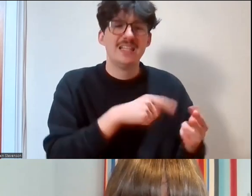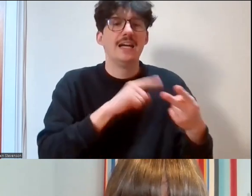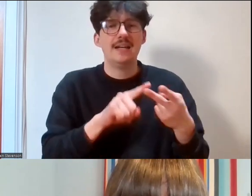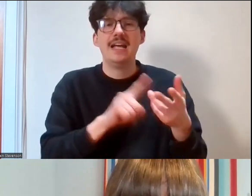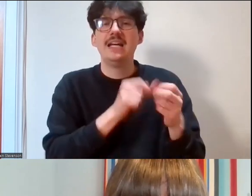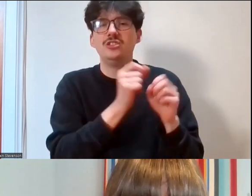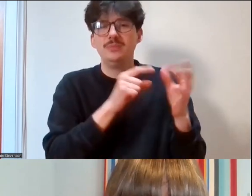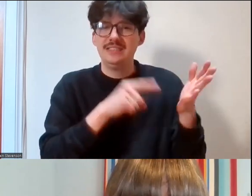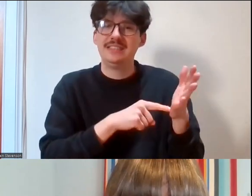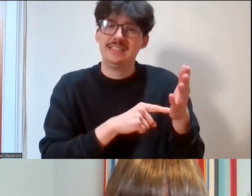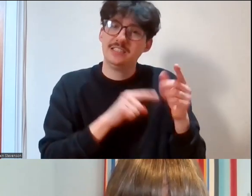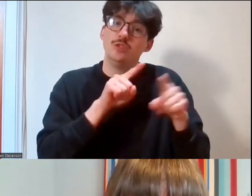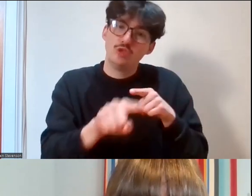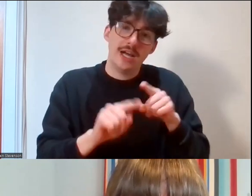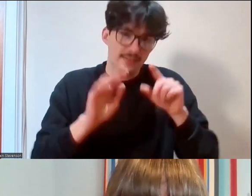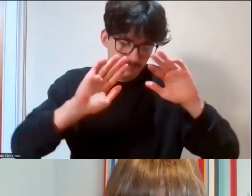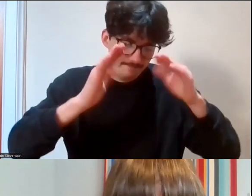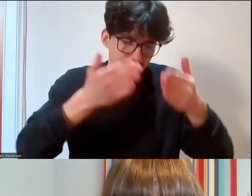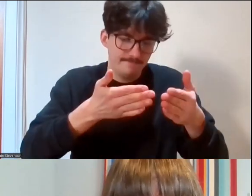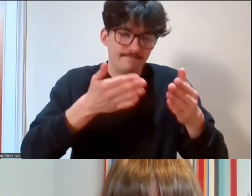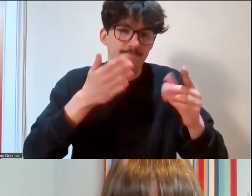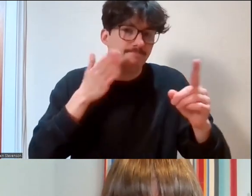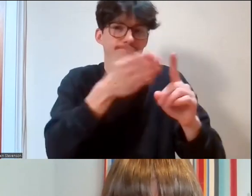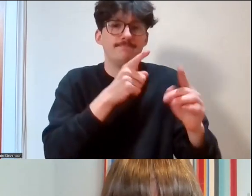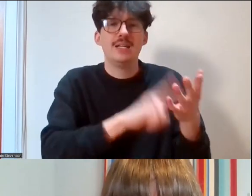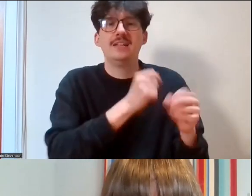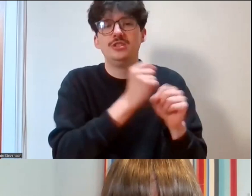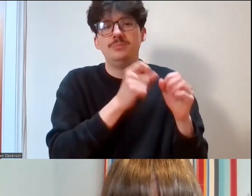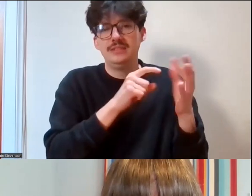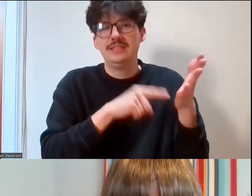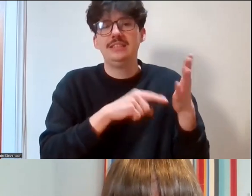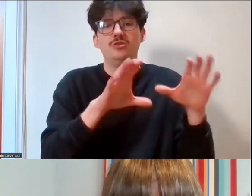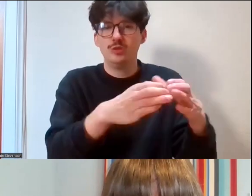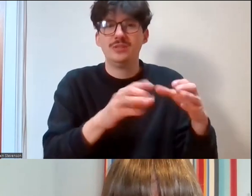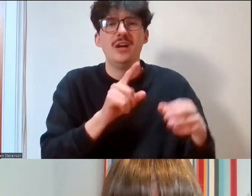well, we've done quite a lot of targeting of LGBT groups but for a lot of them, doing outdoor environmental work